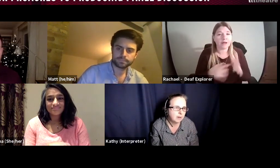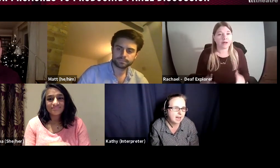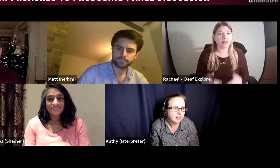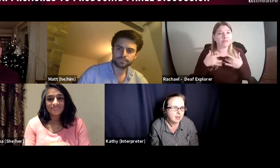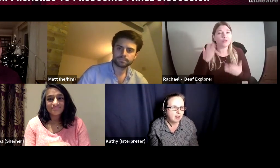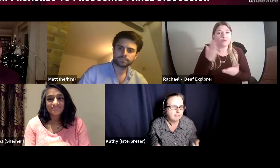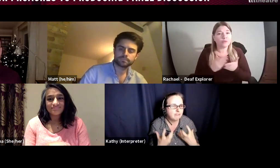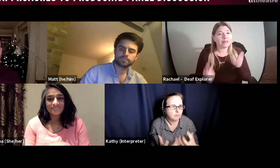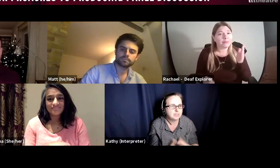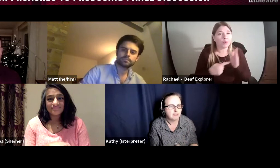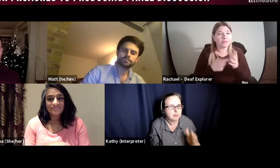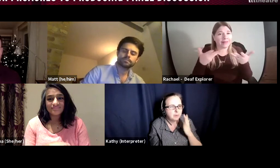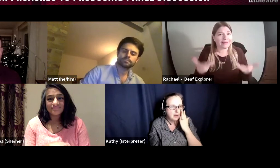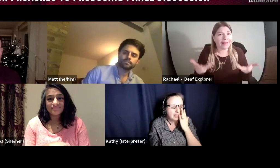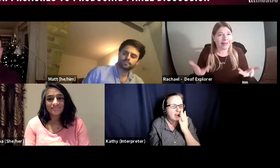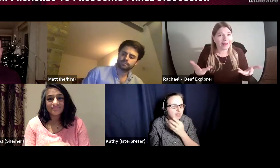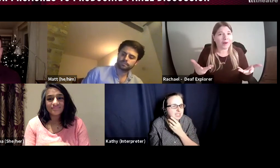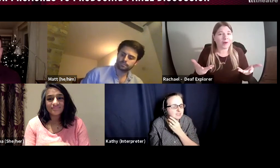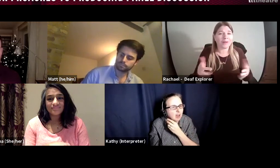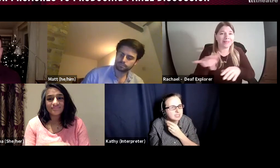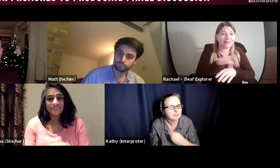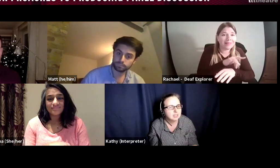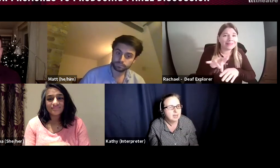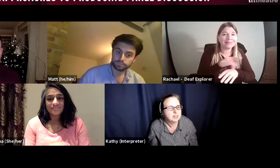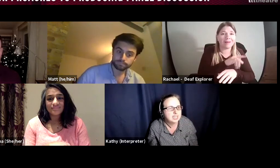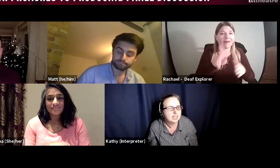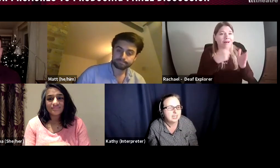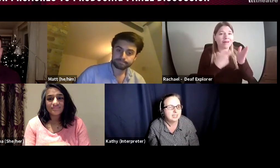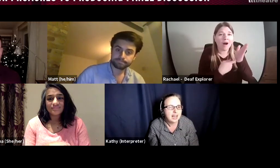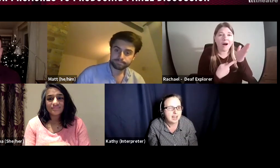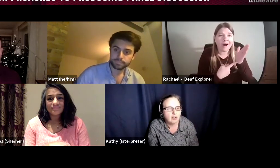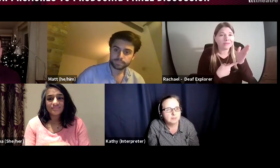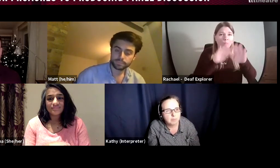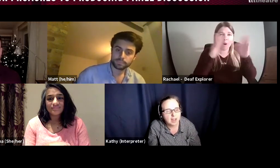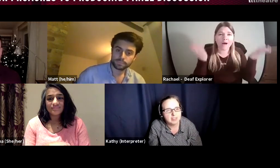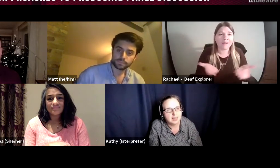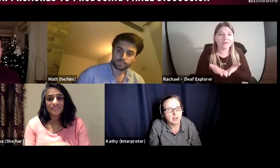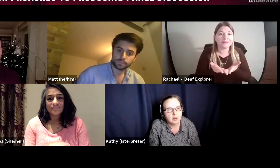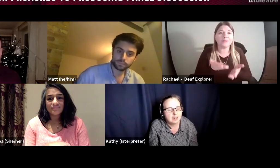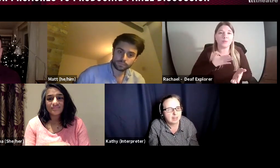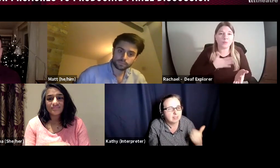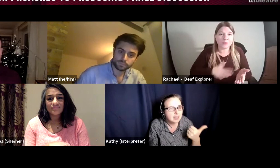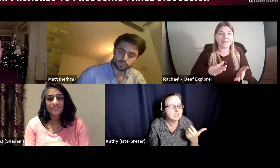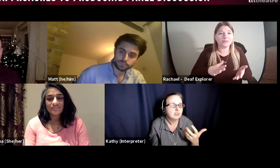and really from deaf people and I think that's vital, particularly now I think in Theatre,